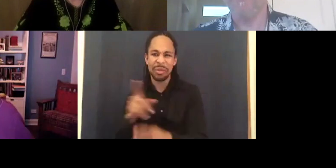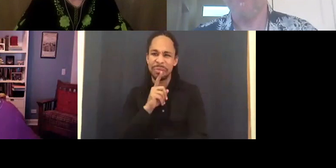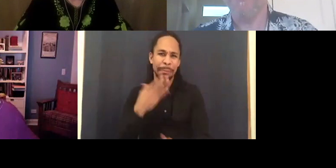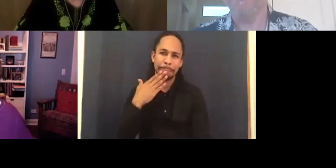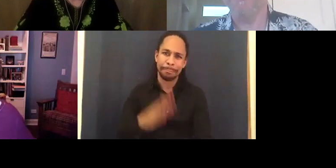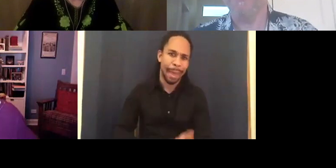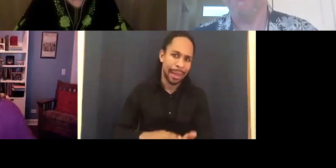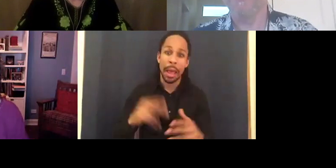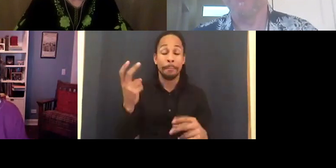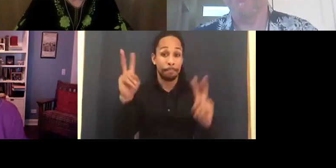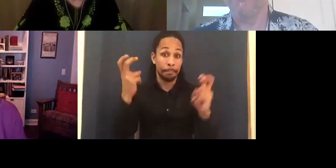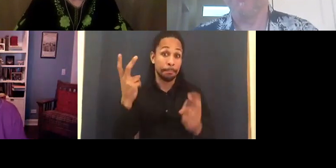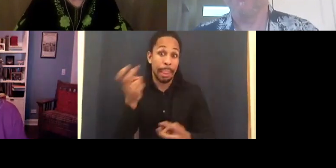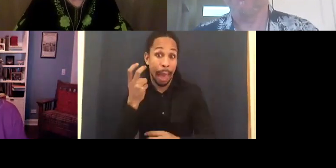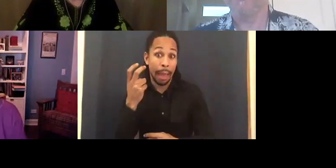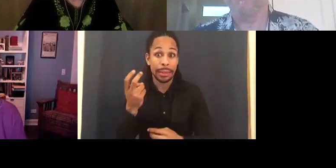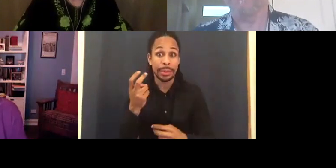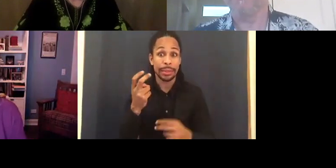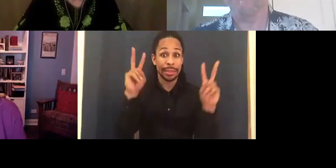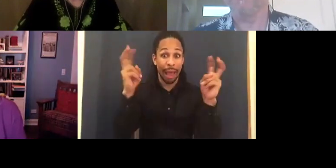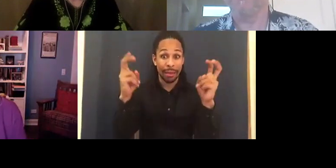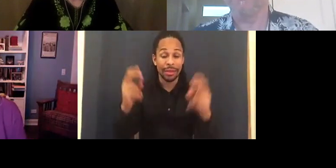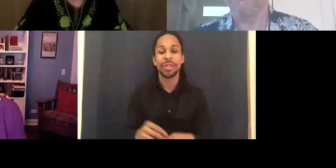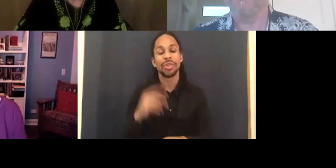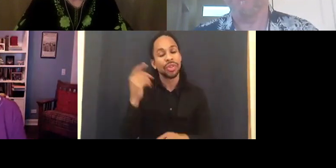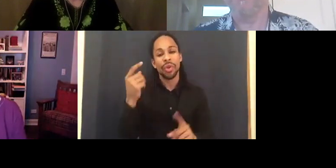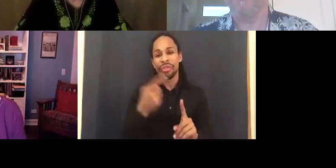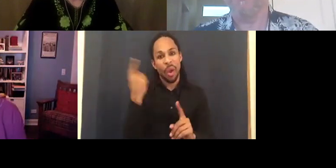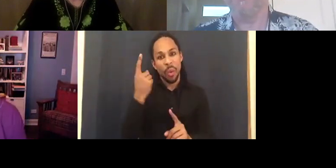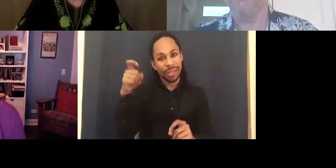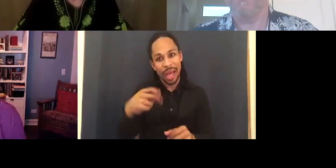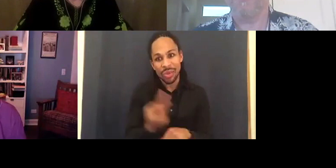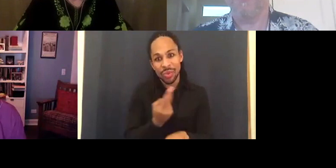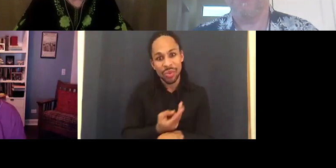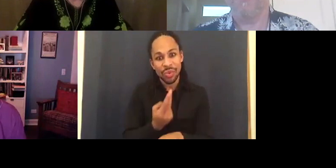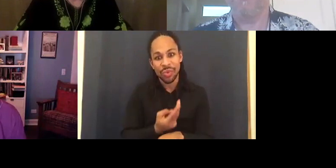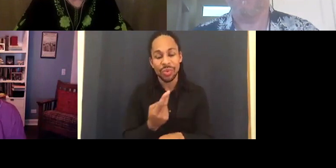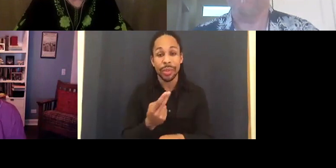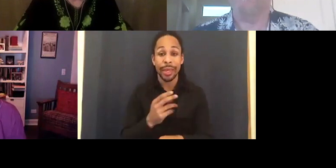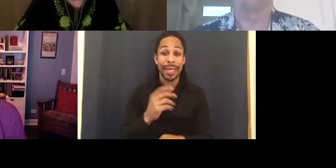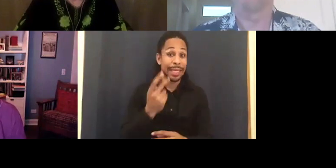of movies. And so they always had to use -- like see no evil. Get it?